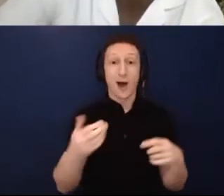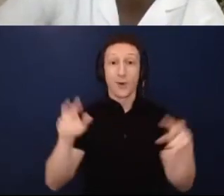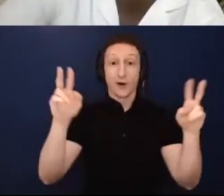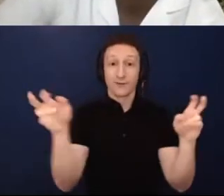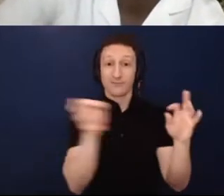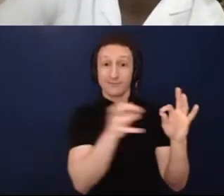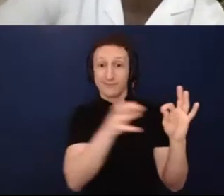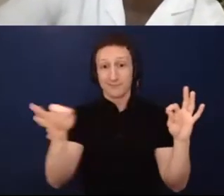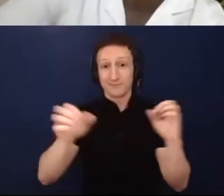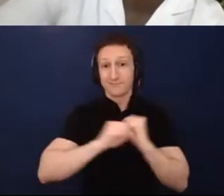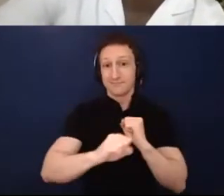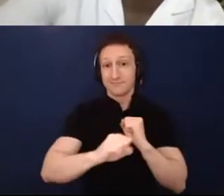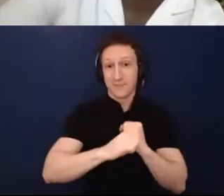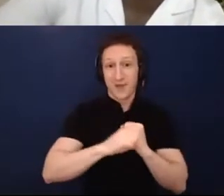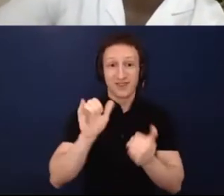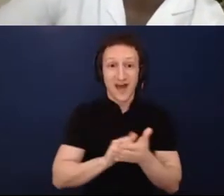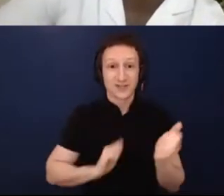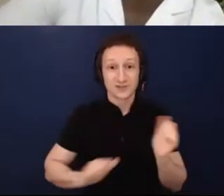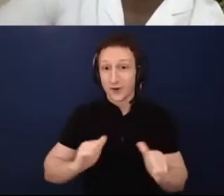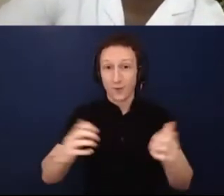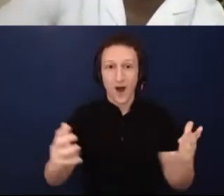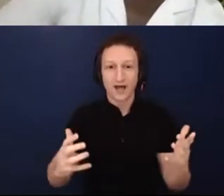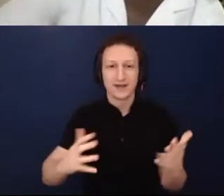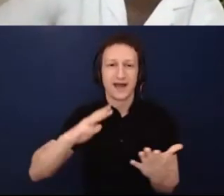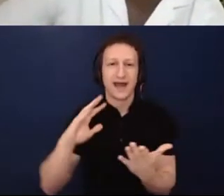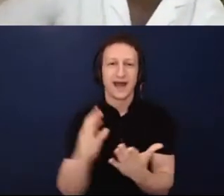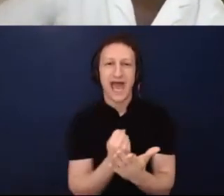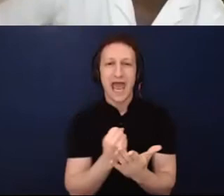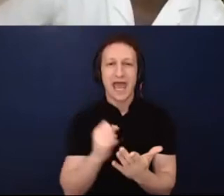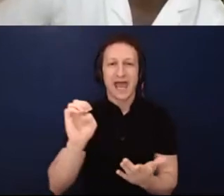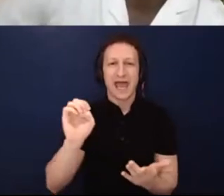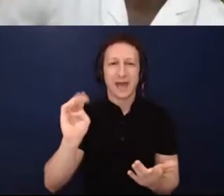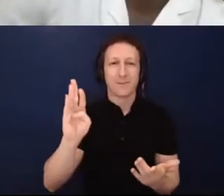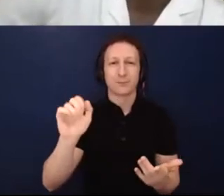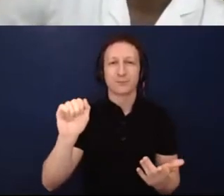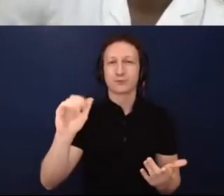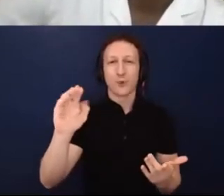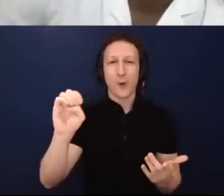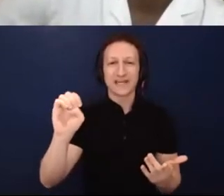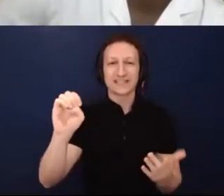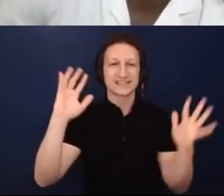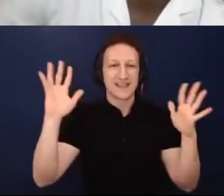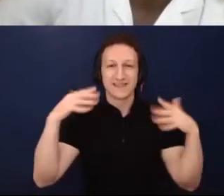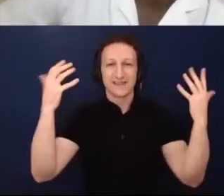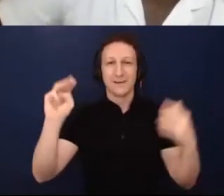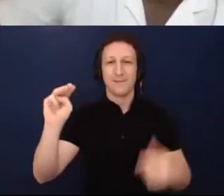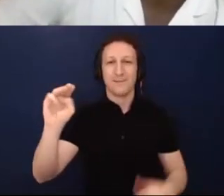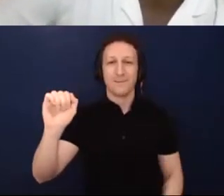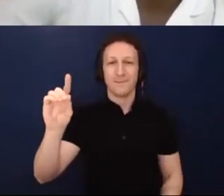than ever. I think really, if I think about how we are how we are working with